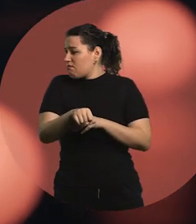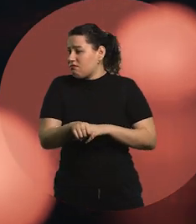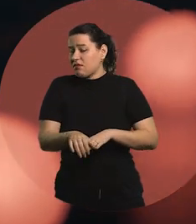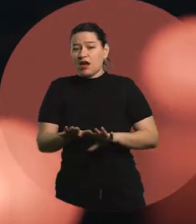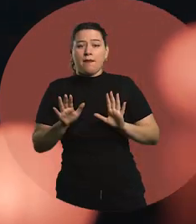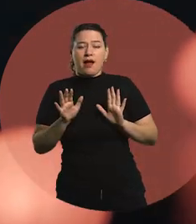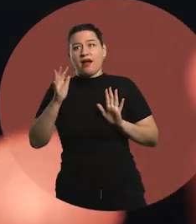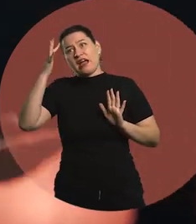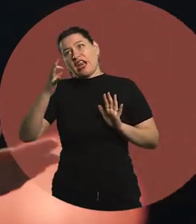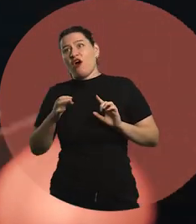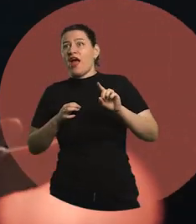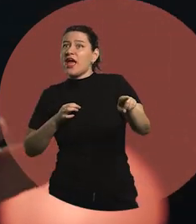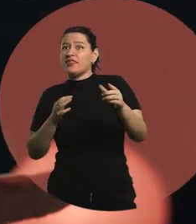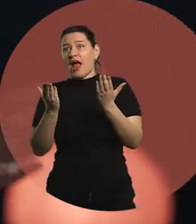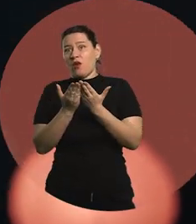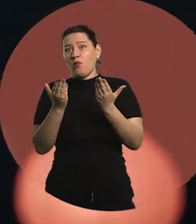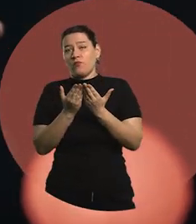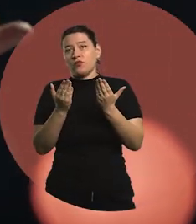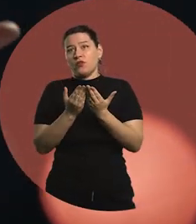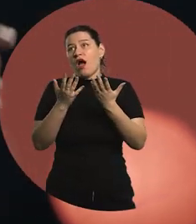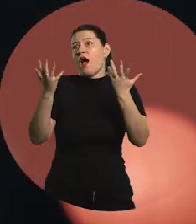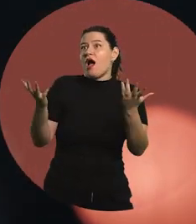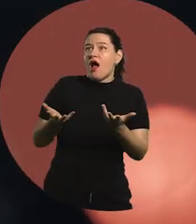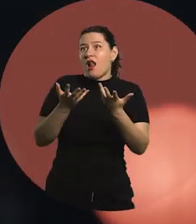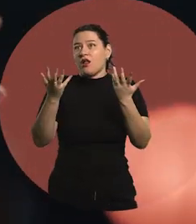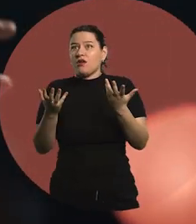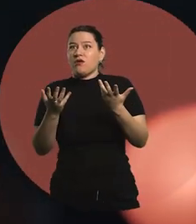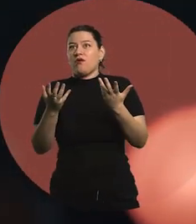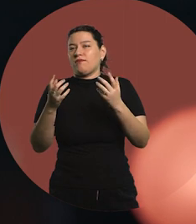this student is the same as the label I prepared for him.